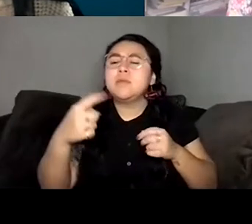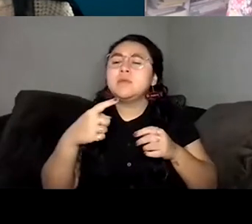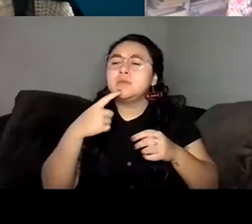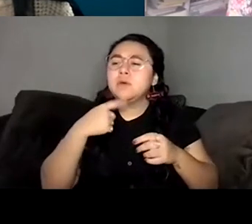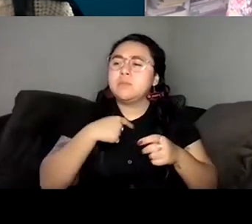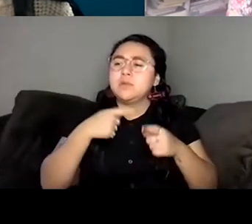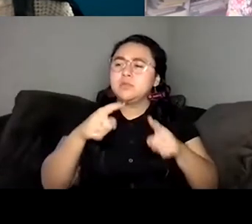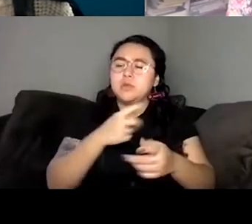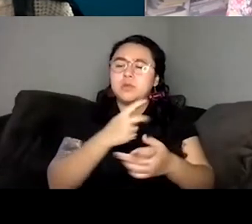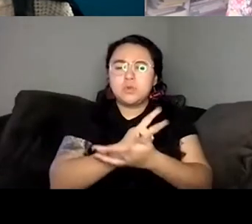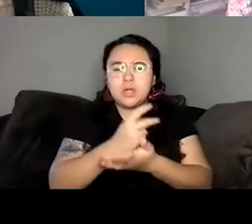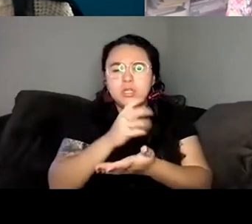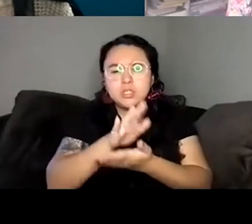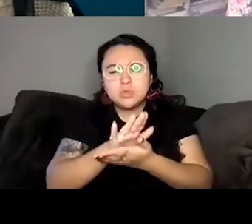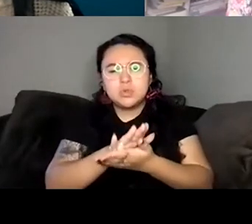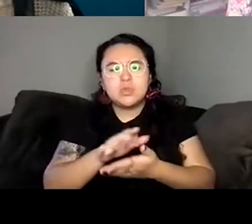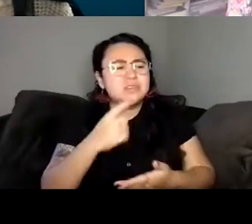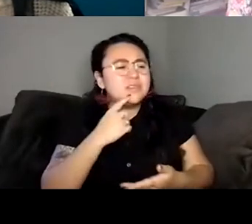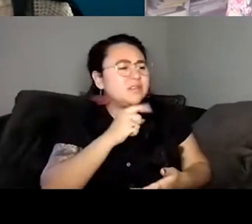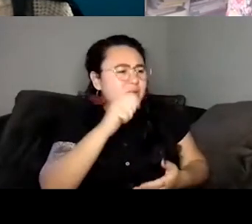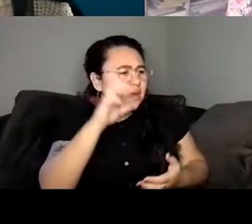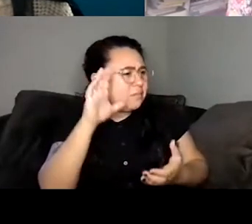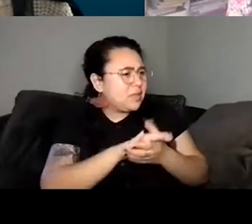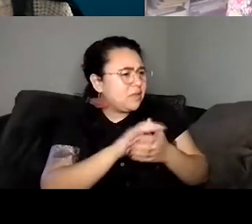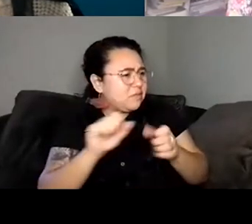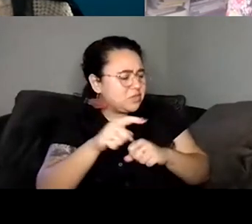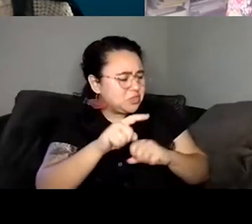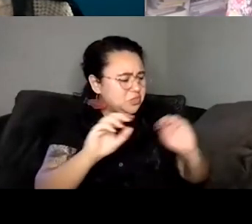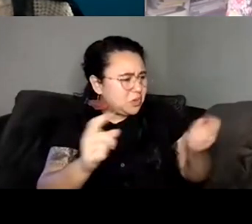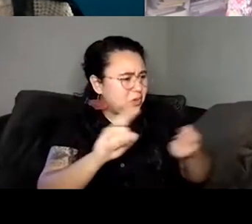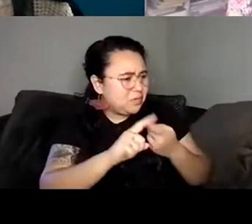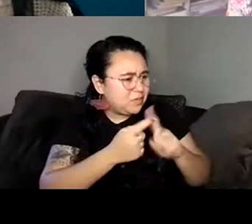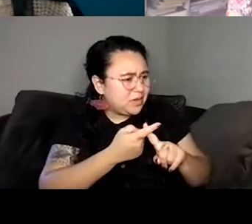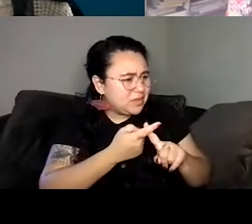believable that will I had no friends and at one point in graduate school, I tried to